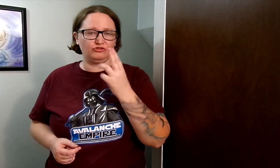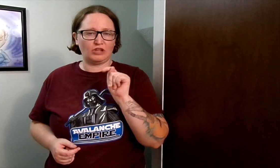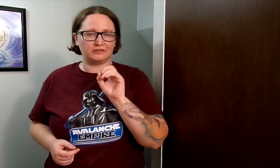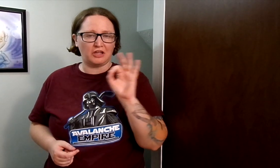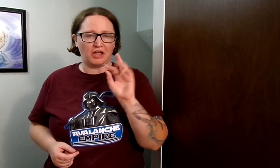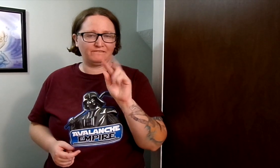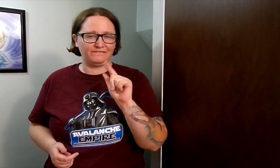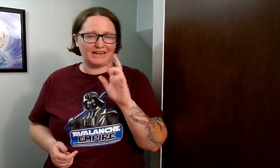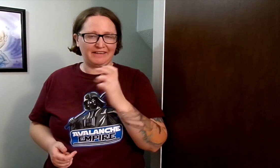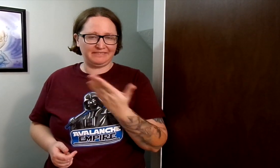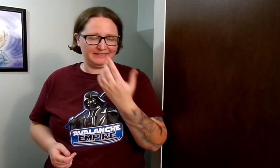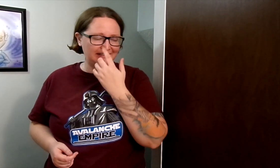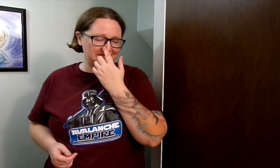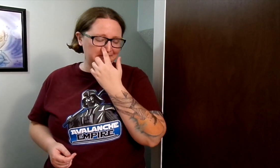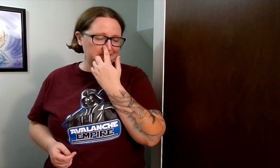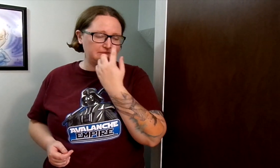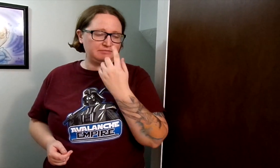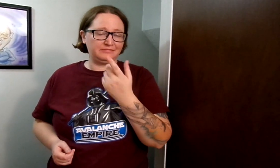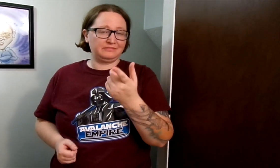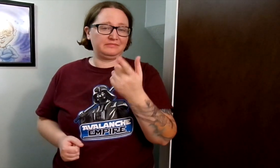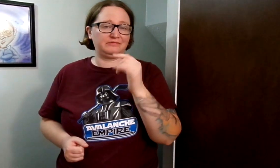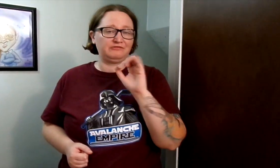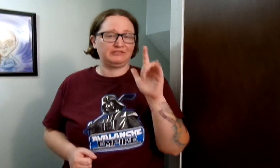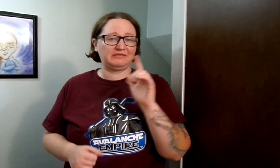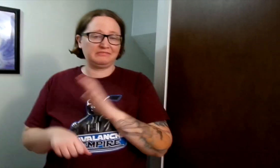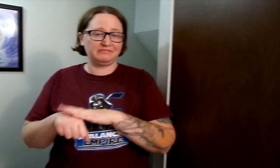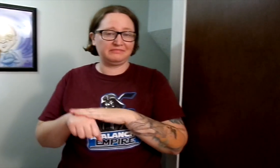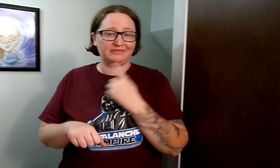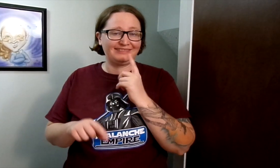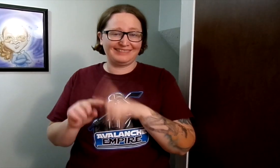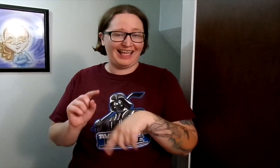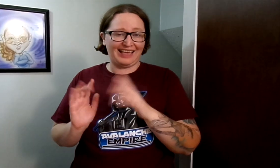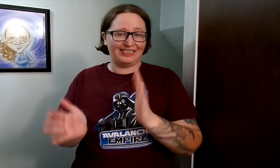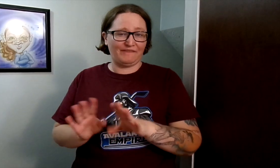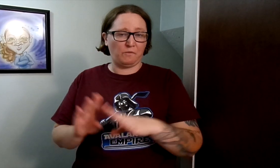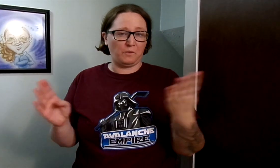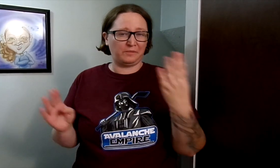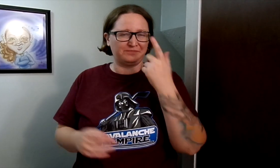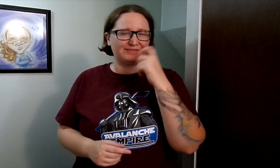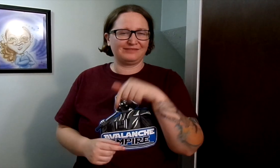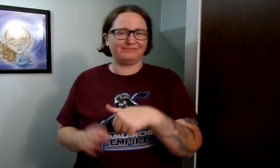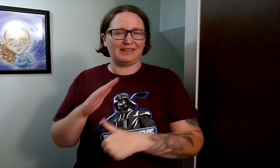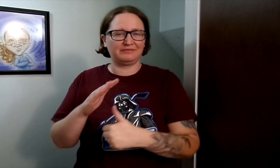You know the shut off valve and such. Jill told him, you can't leave the basement door open